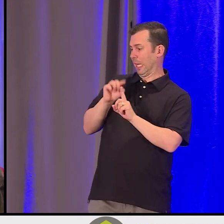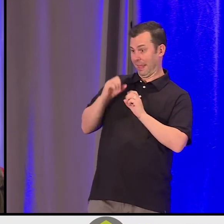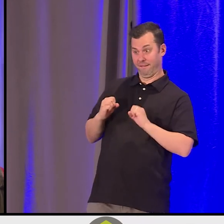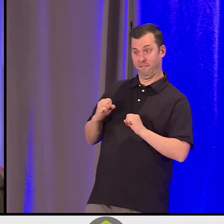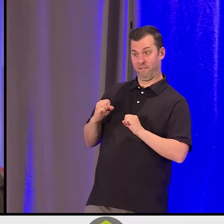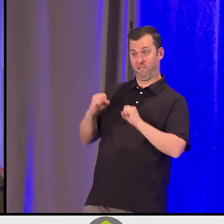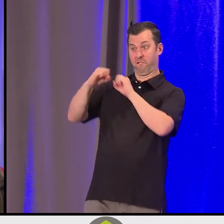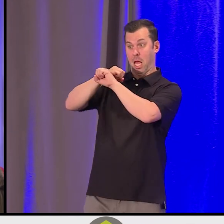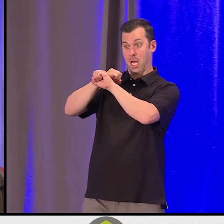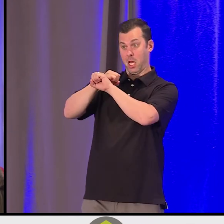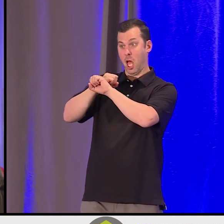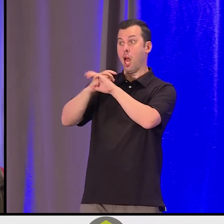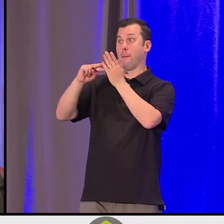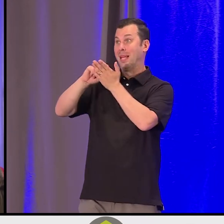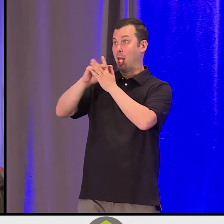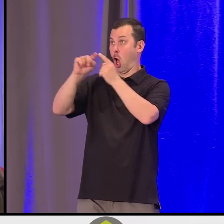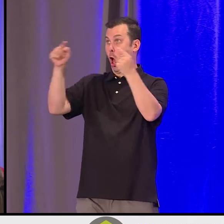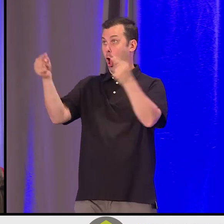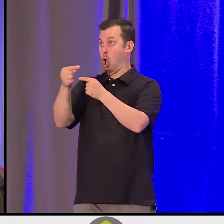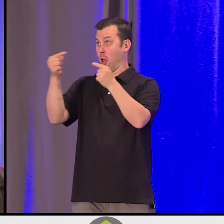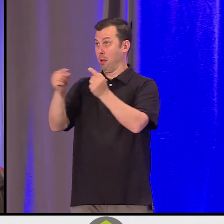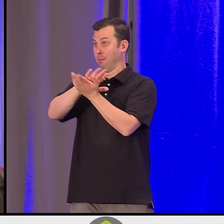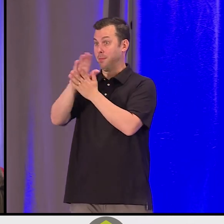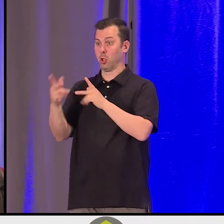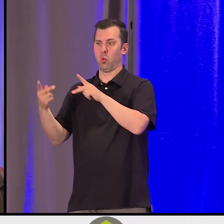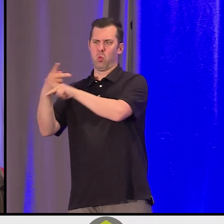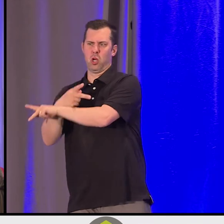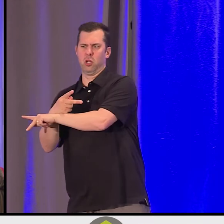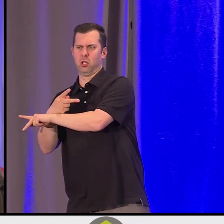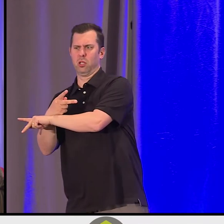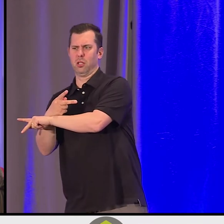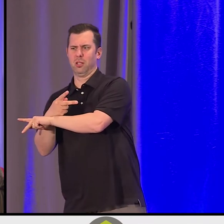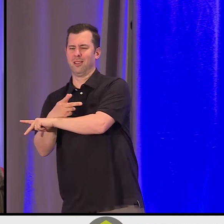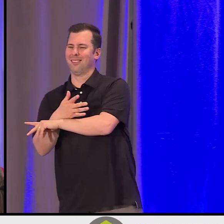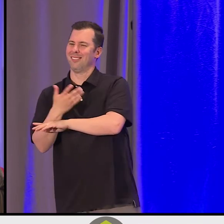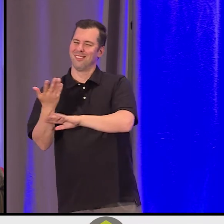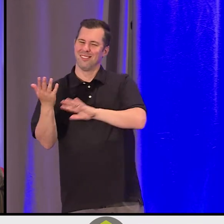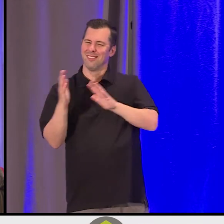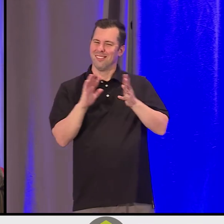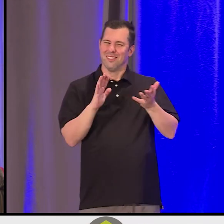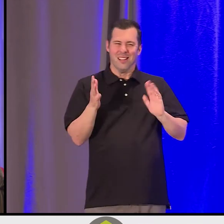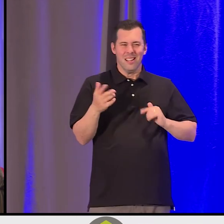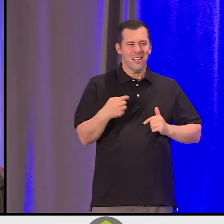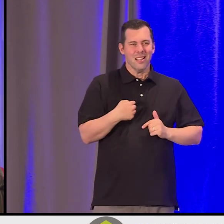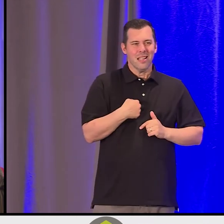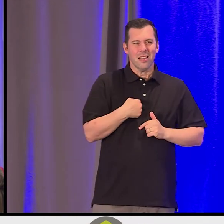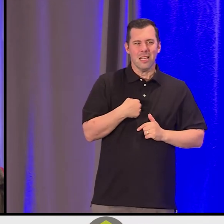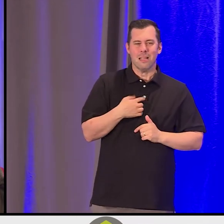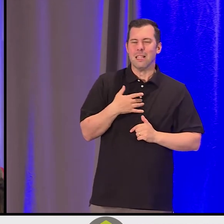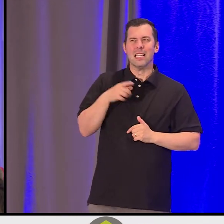And it was a hard -- we talk -- Brené Brown used a term about rumbling and reckoning, and I would say that was our rumble and reckoning.